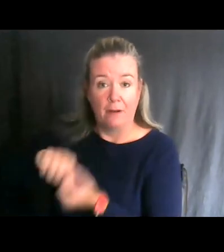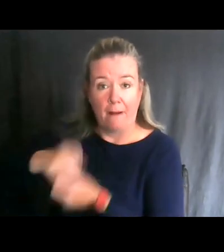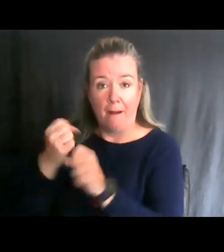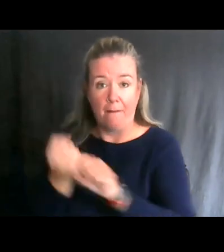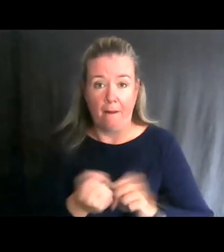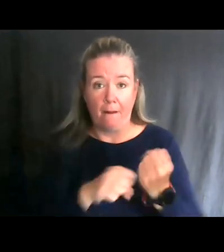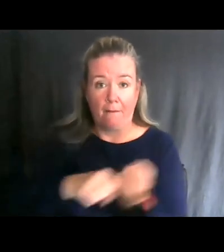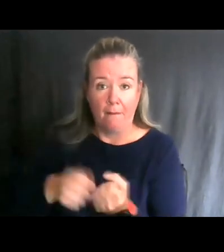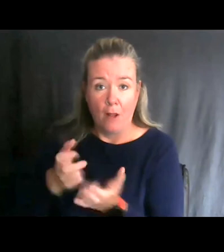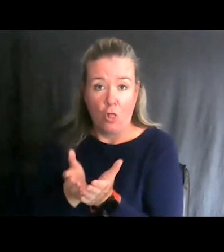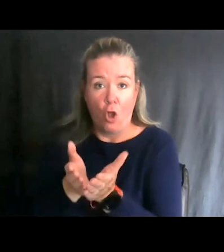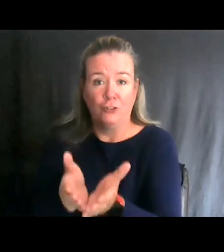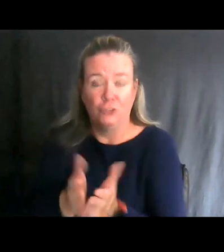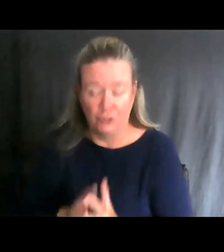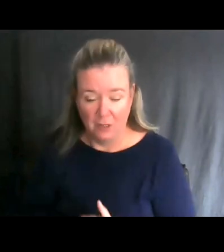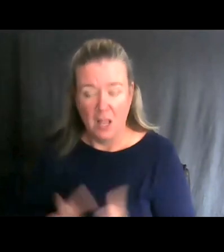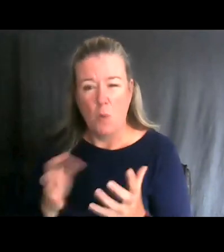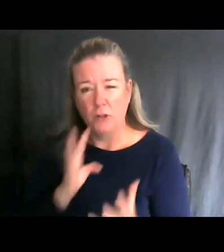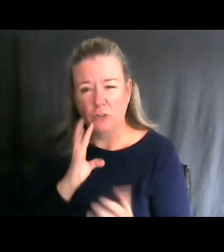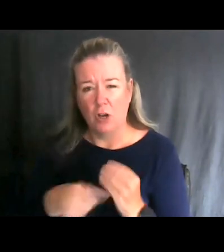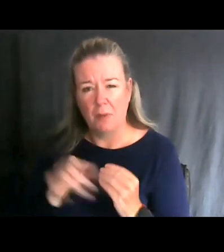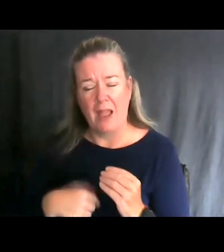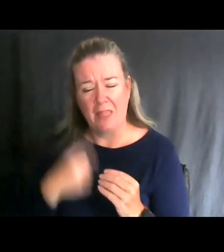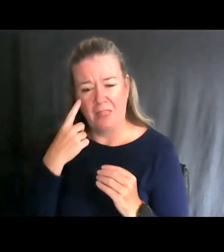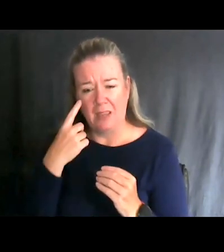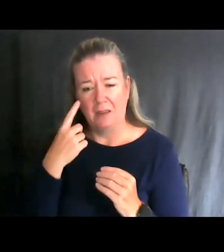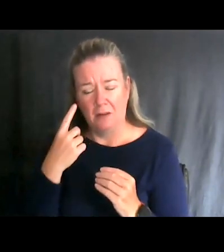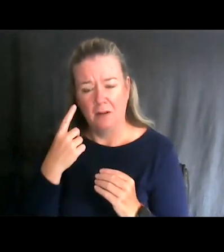I wanted to briefly kind of touch on that a little bit too because I think the kayak